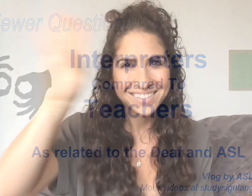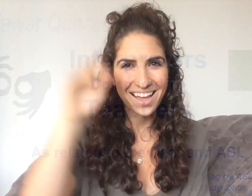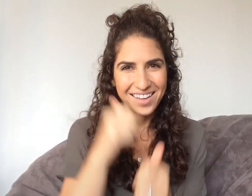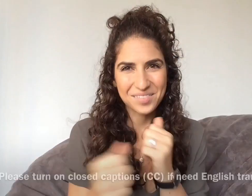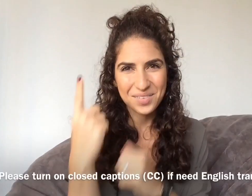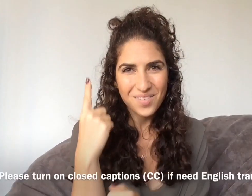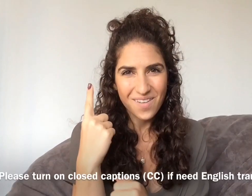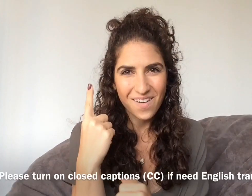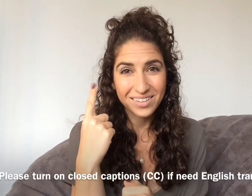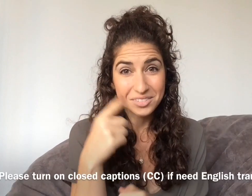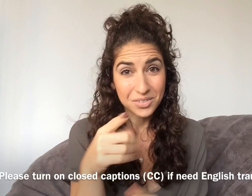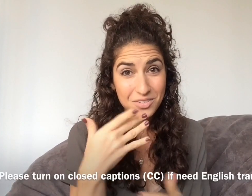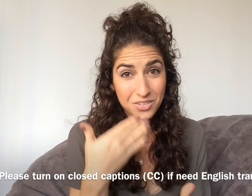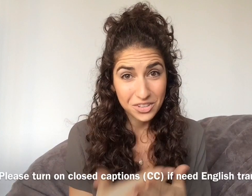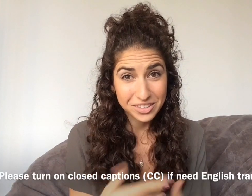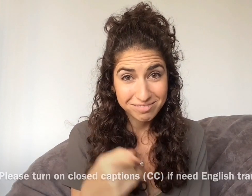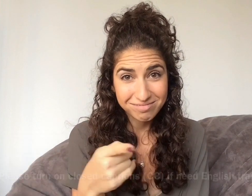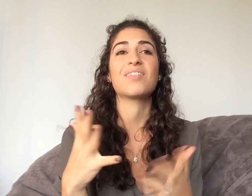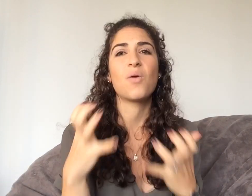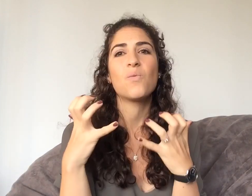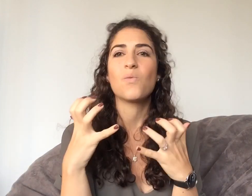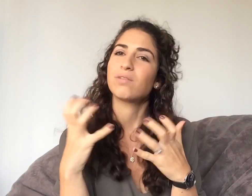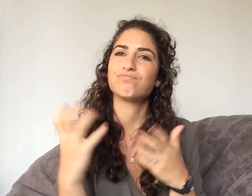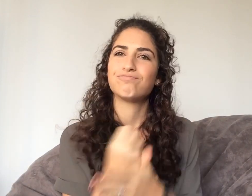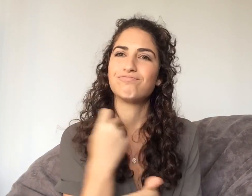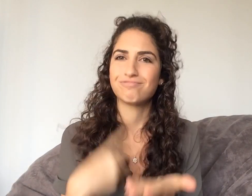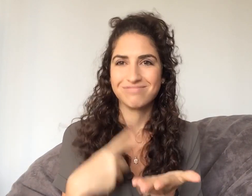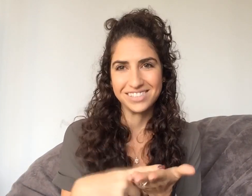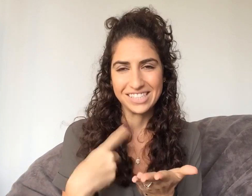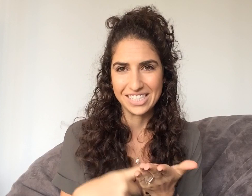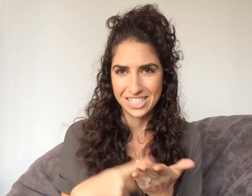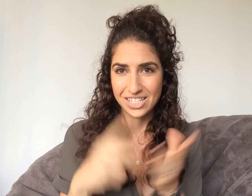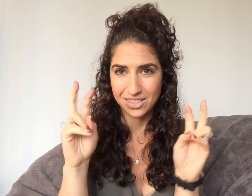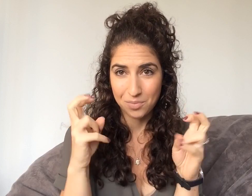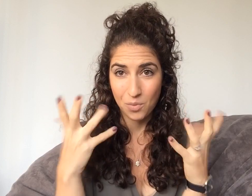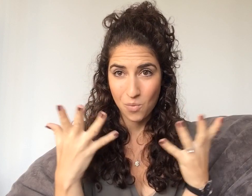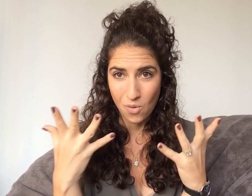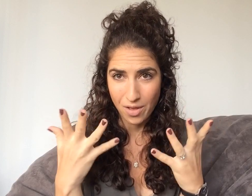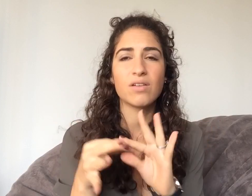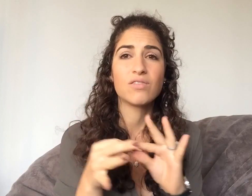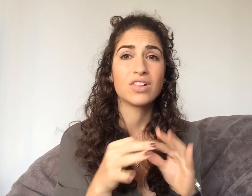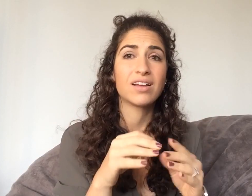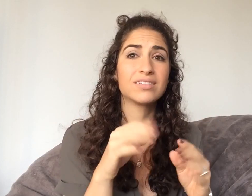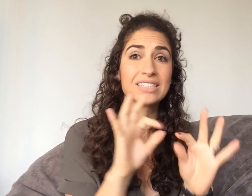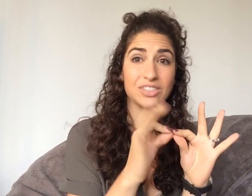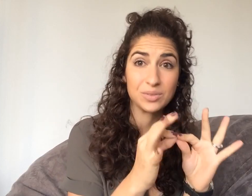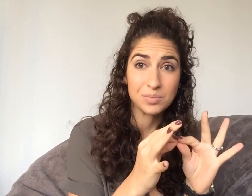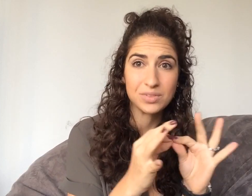Hi Everyone! Are you good? Today I want to take an opportunity to discuss